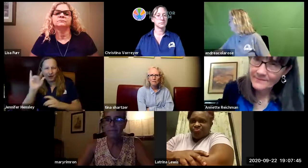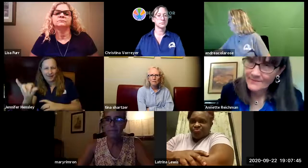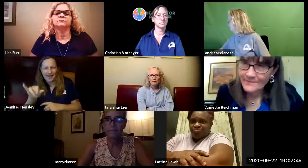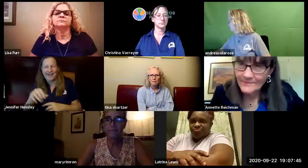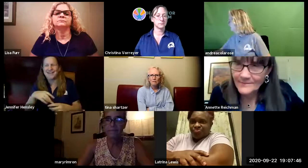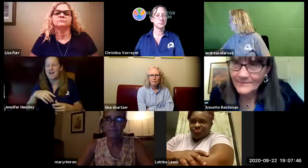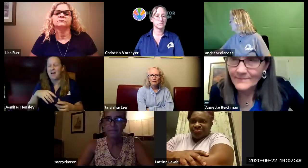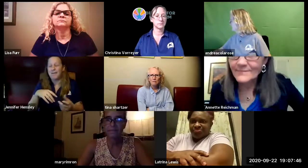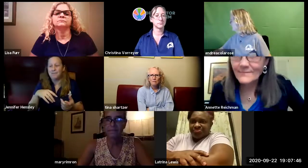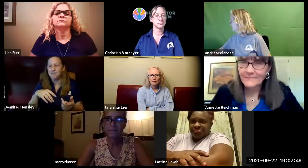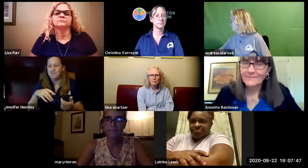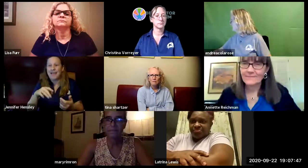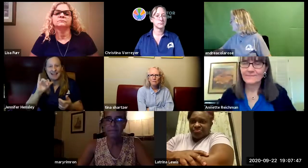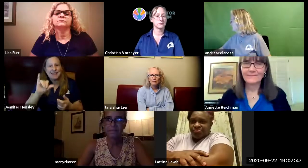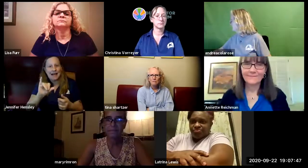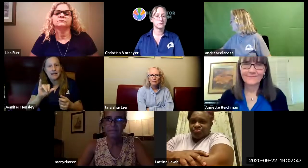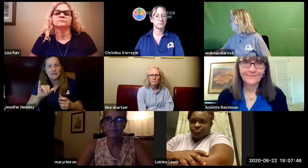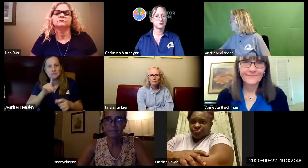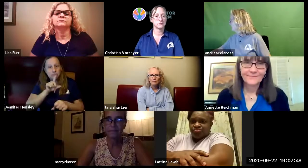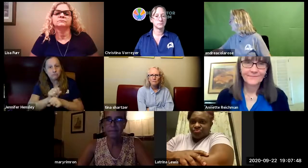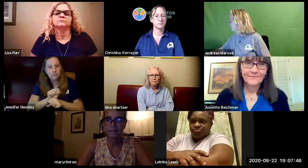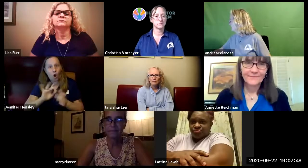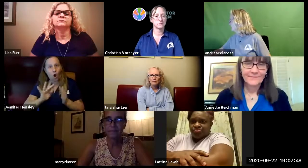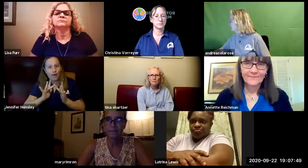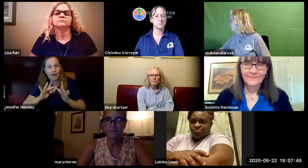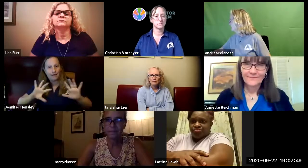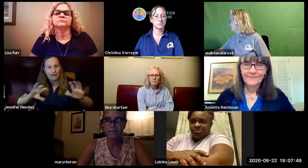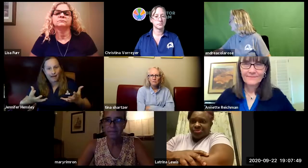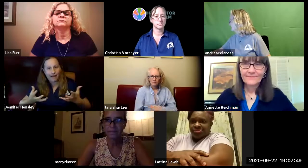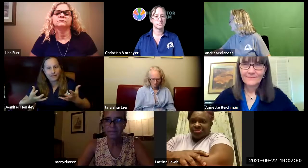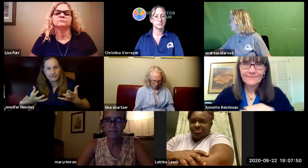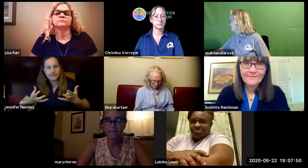believe you can search for that